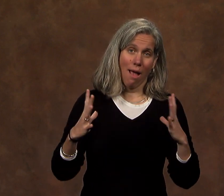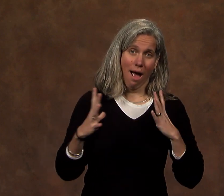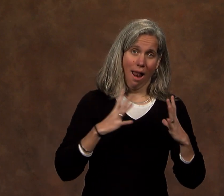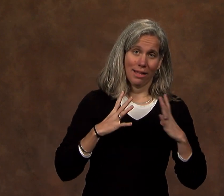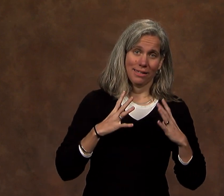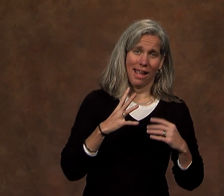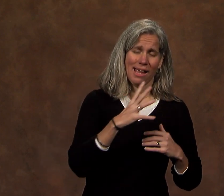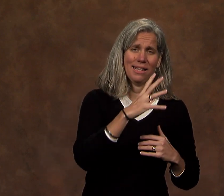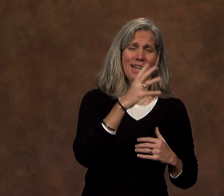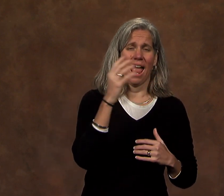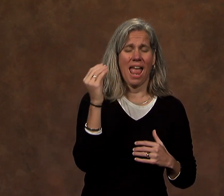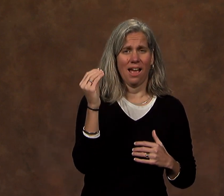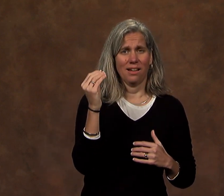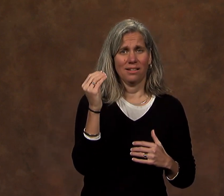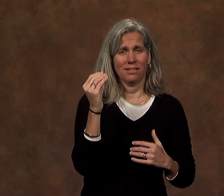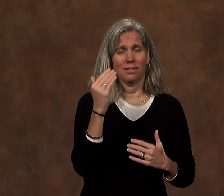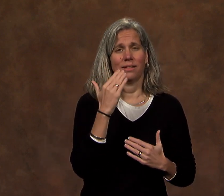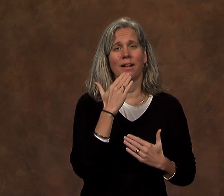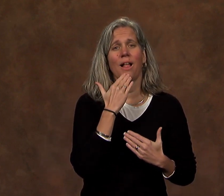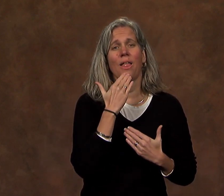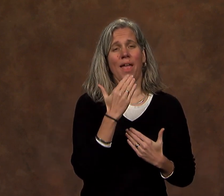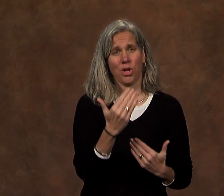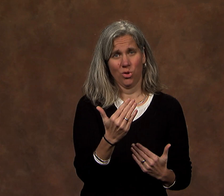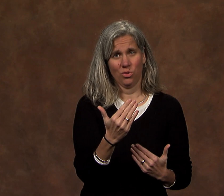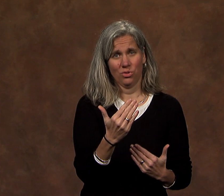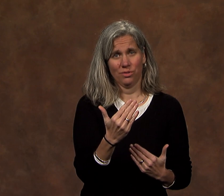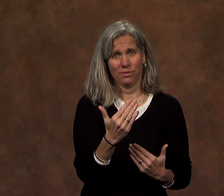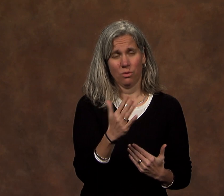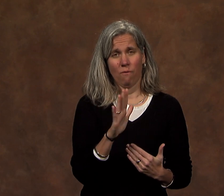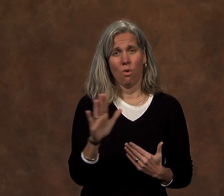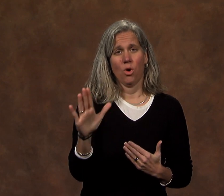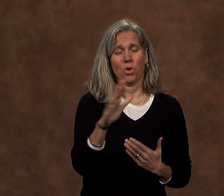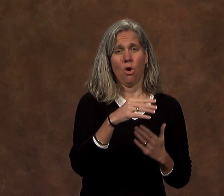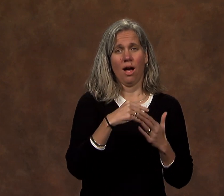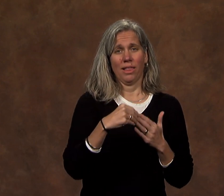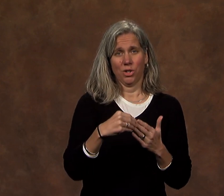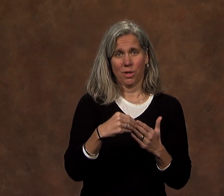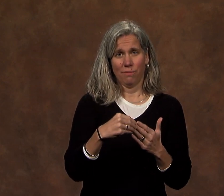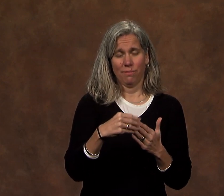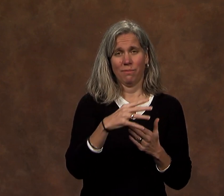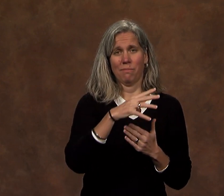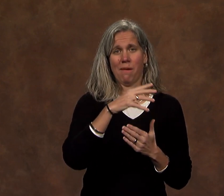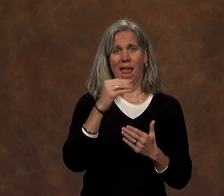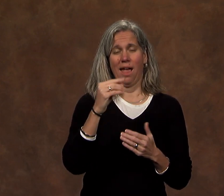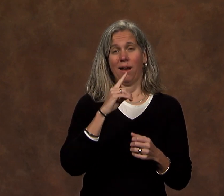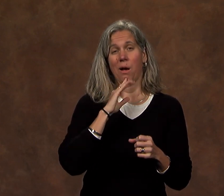and to say thank you. Thank you for your leadership,